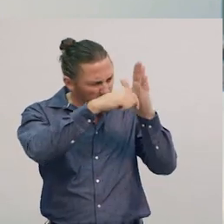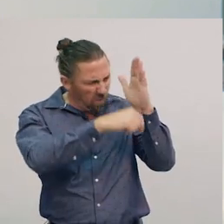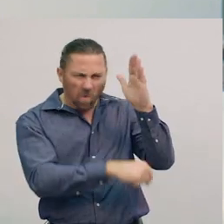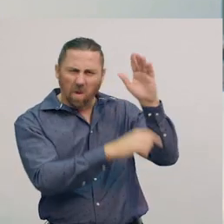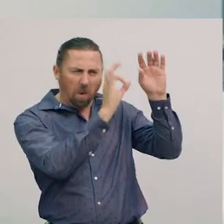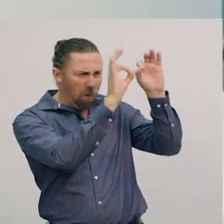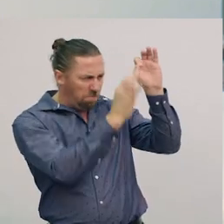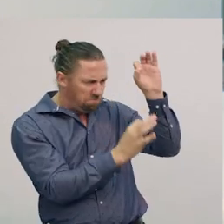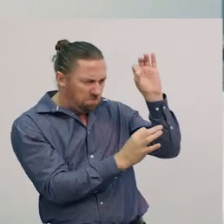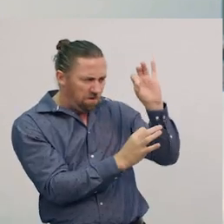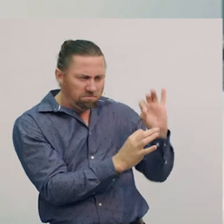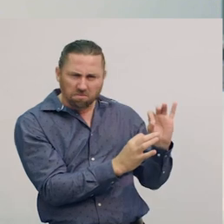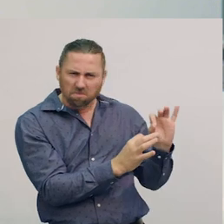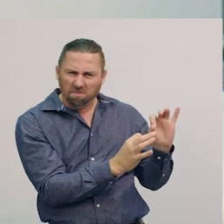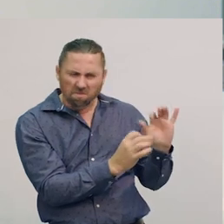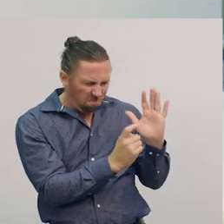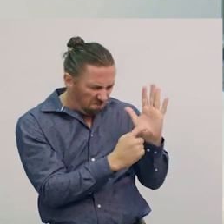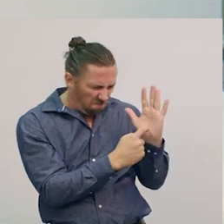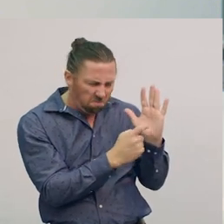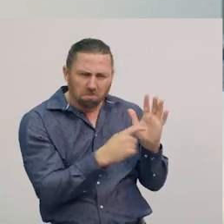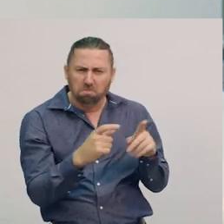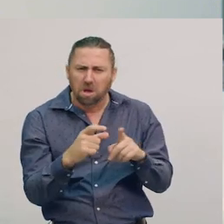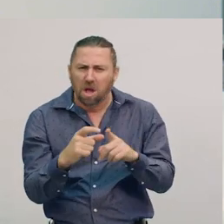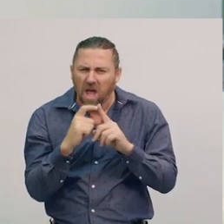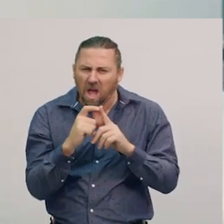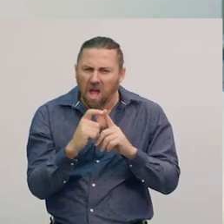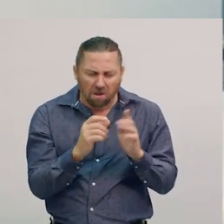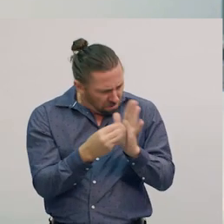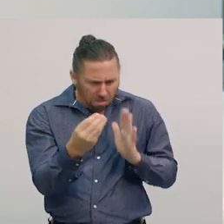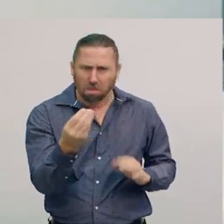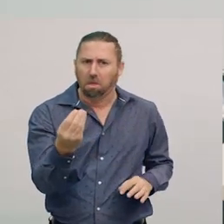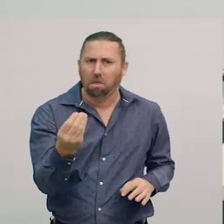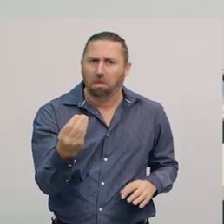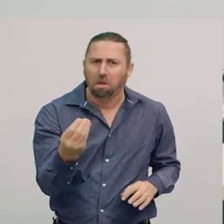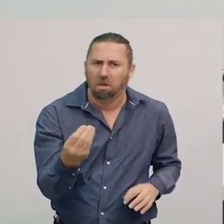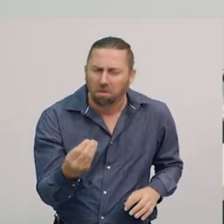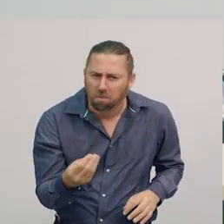But it’s actually quite hard. I can break it off.